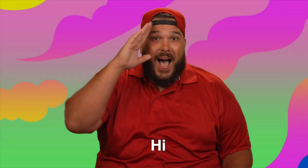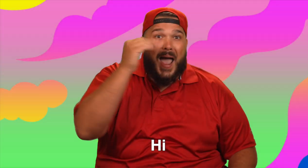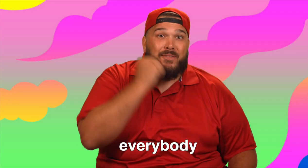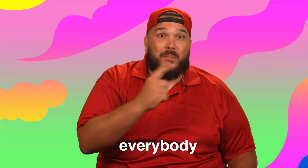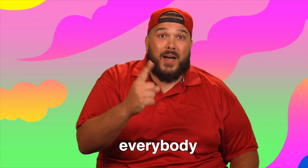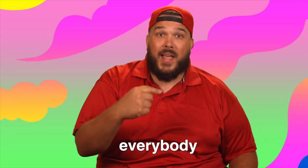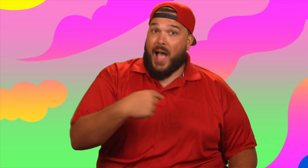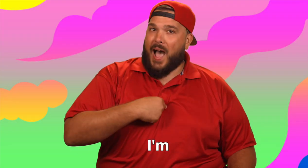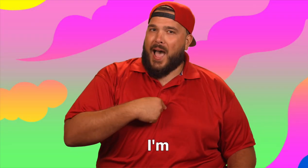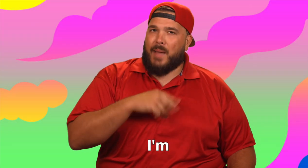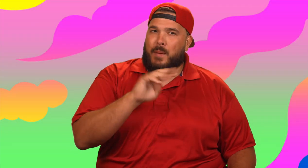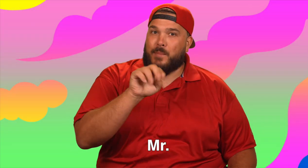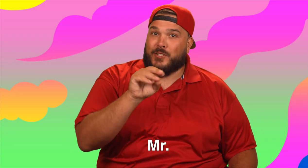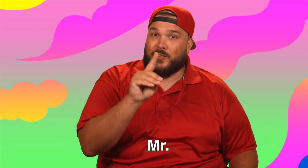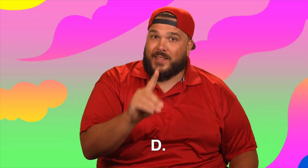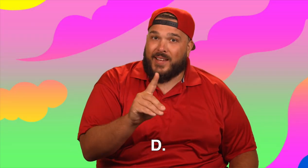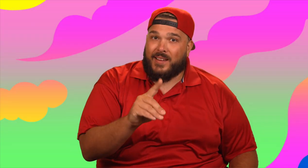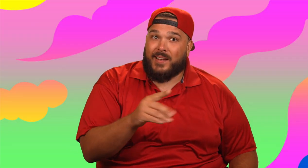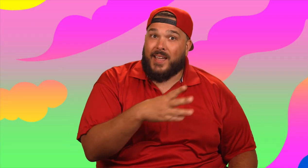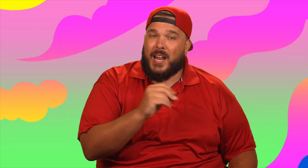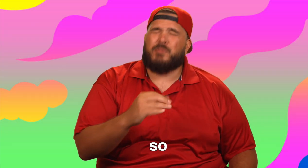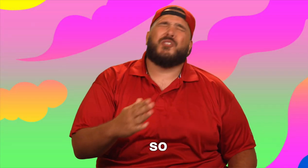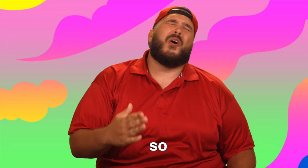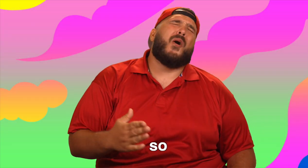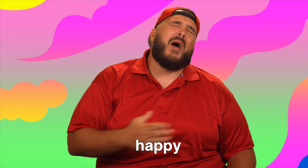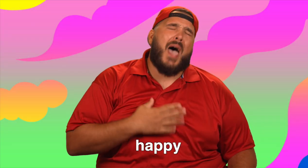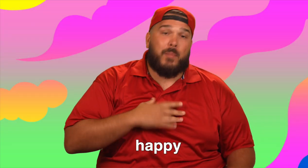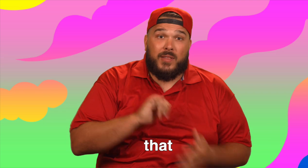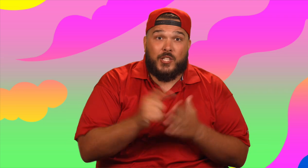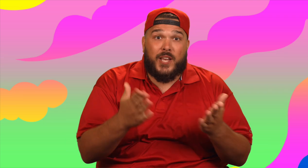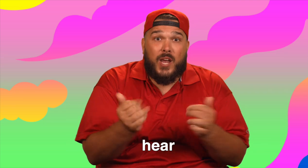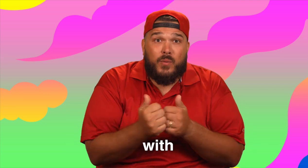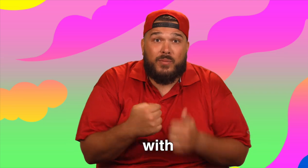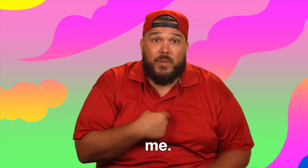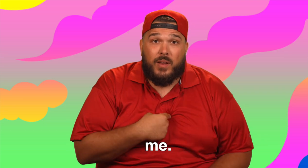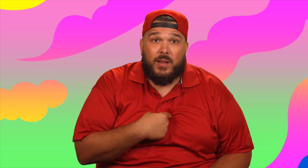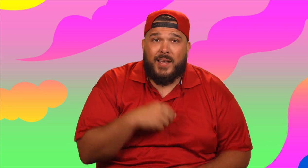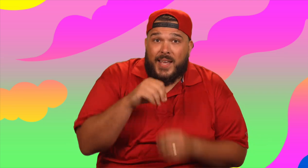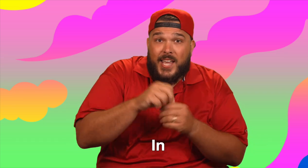Hi everybody. I'm Mr. D. And I'm so happy that you're here with me.